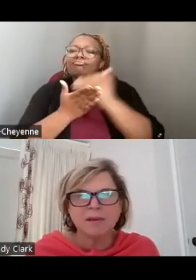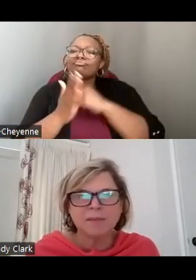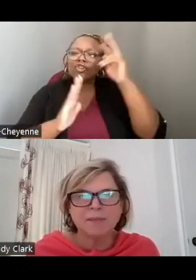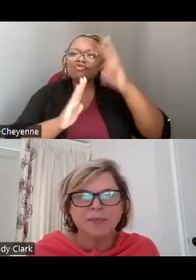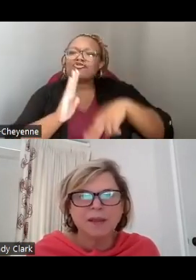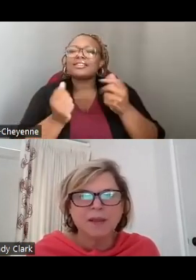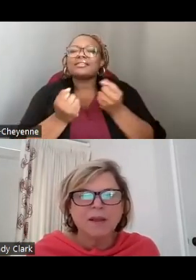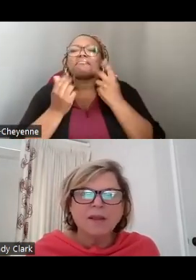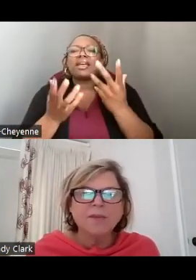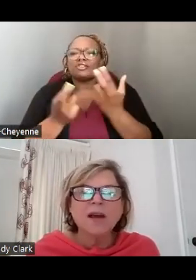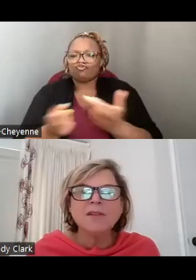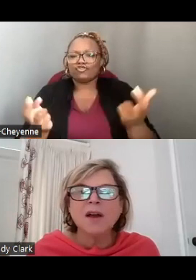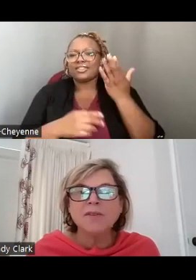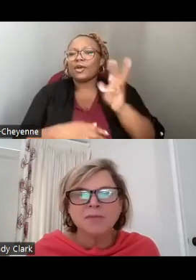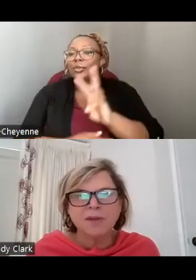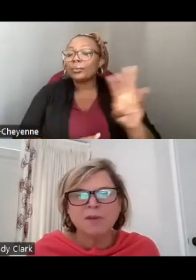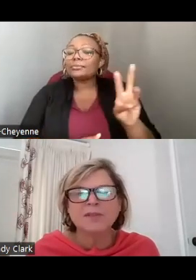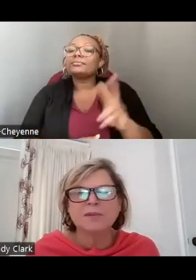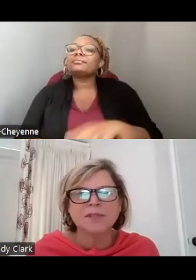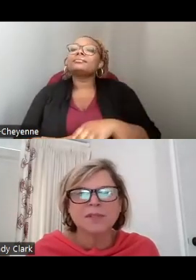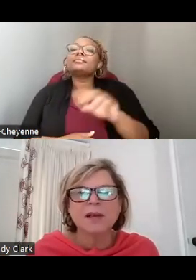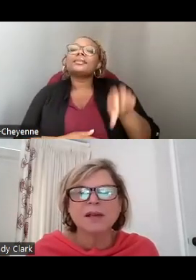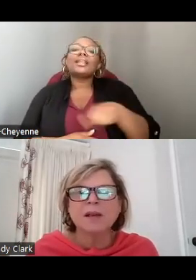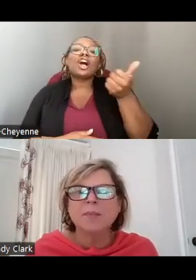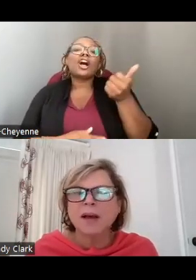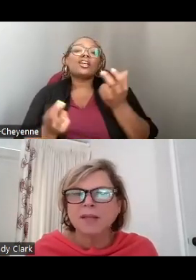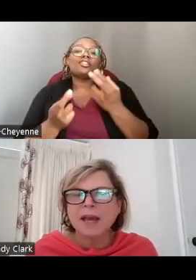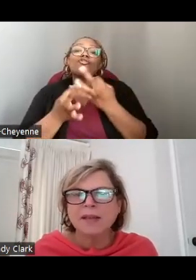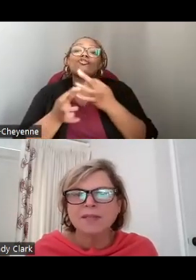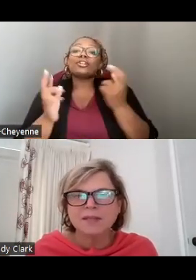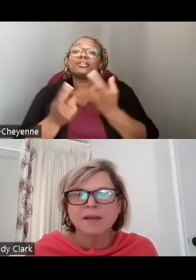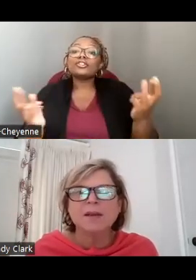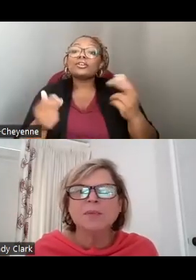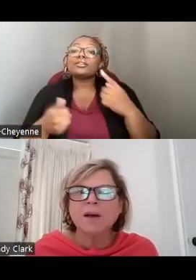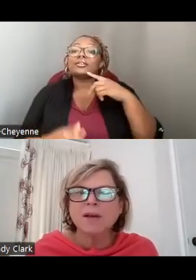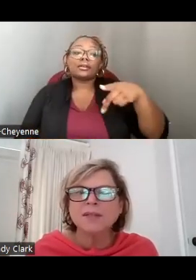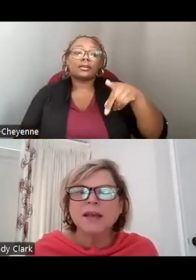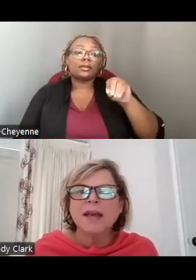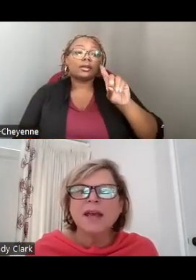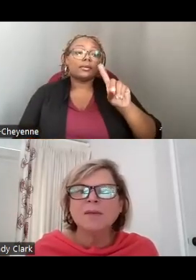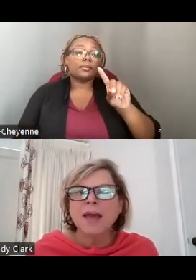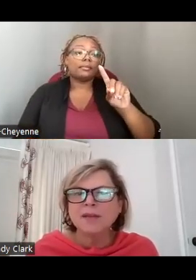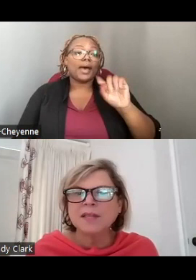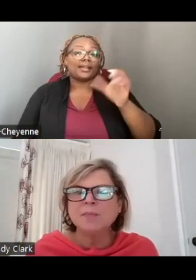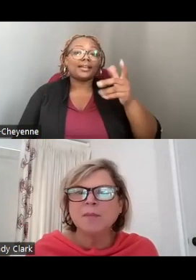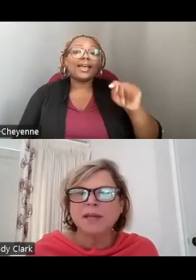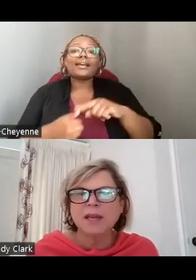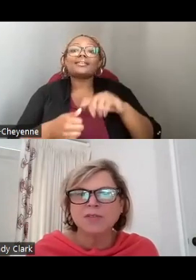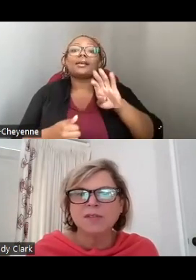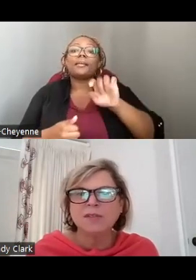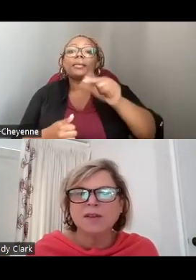THERE ARE A LOT OF OTHER FREE RESOURCES LIKE PODCASTS, BLOGS, AND MAGAZINE PUBLICATIONS